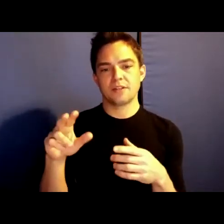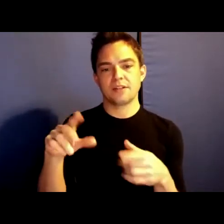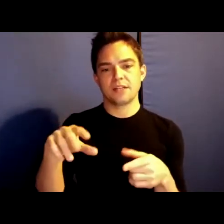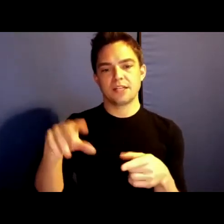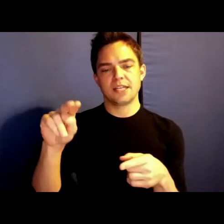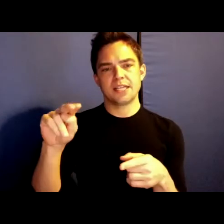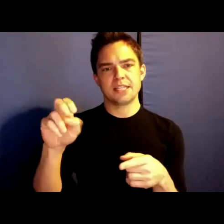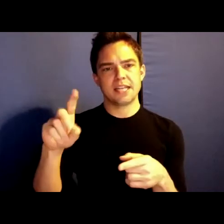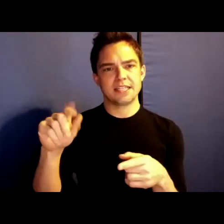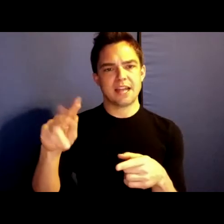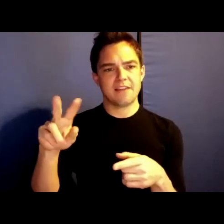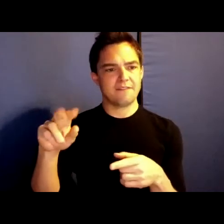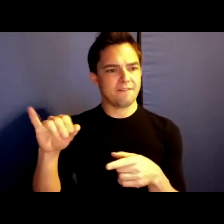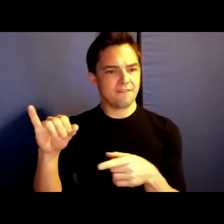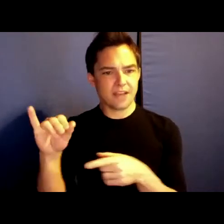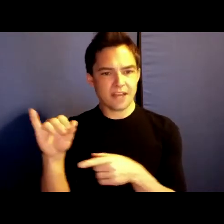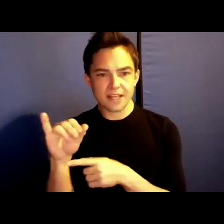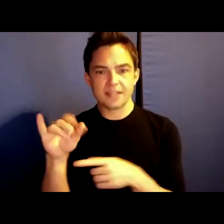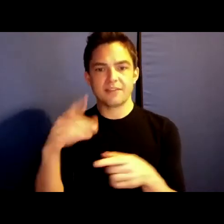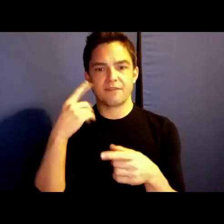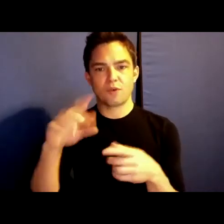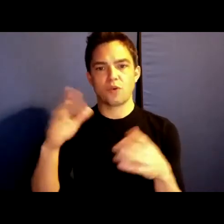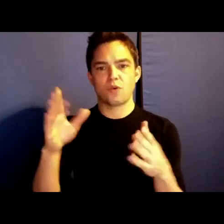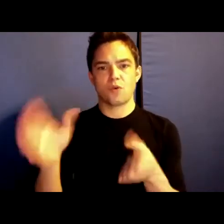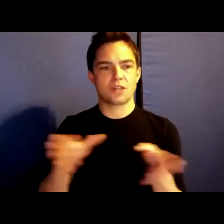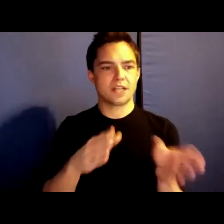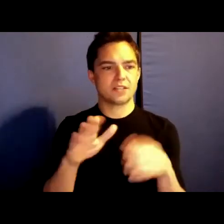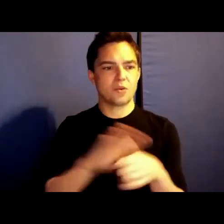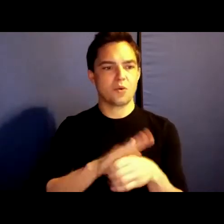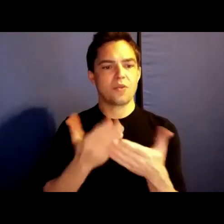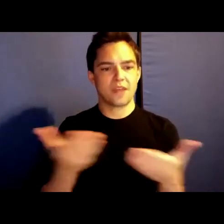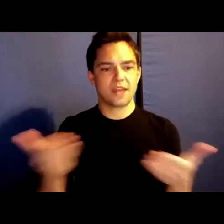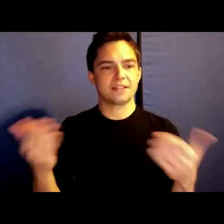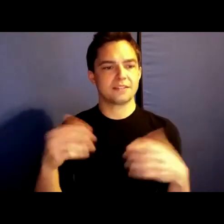the entire thing. So now I will have the pleasure to introduce